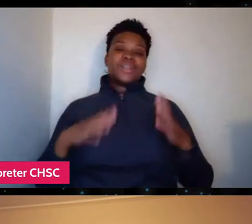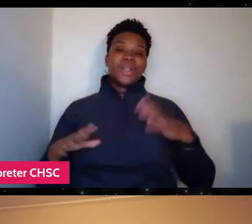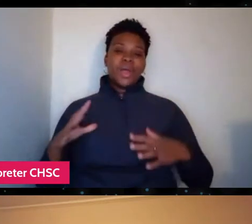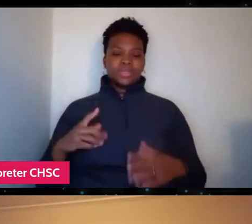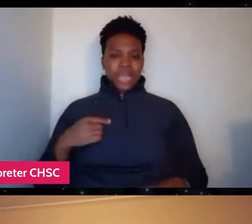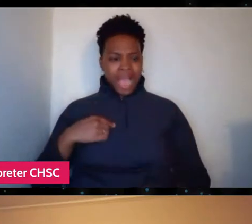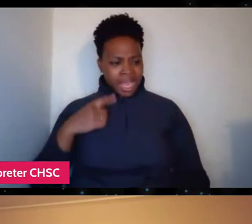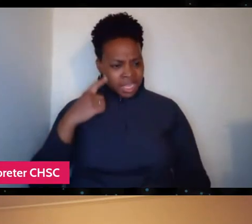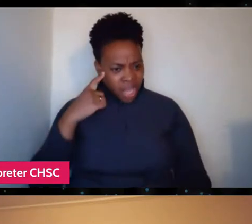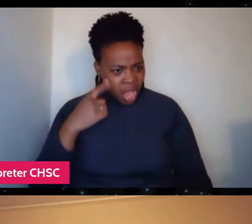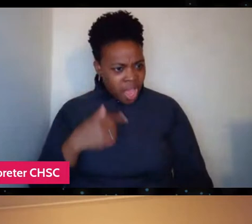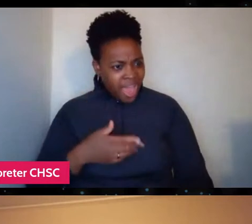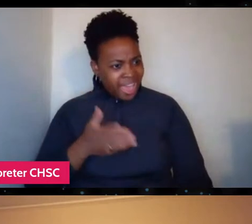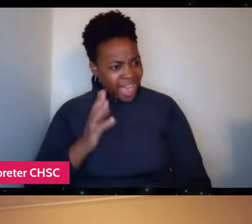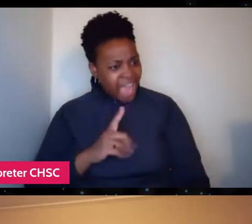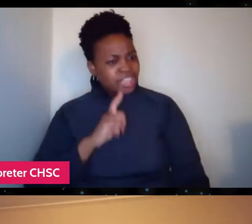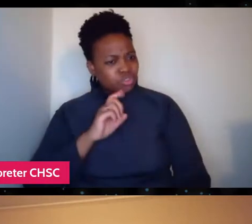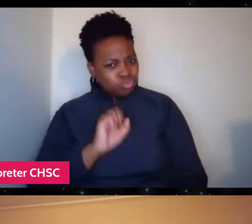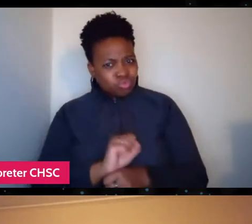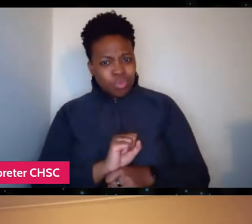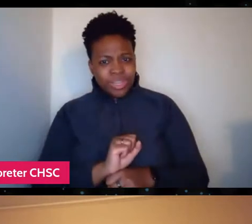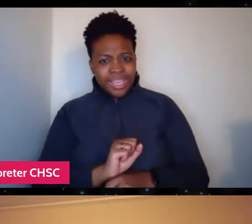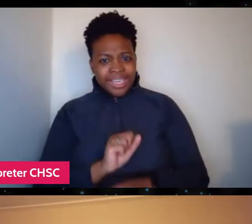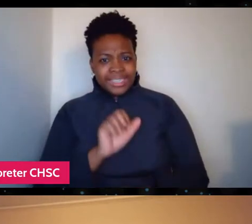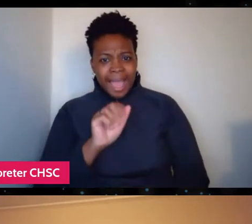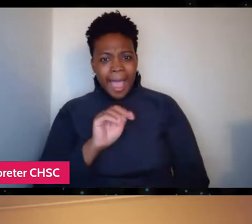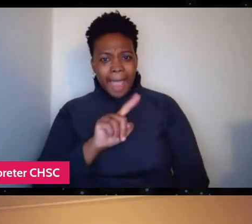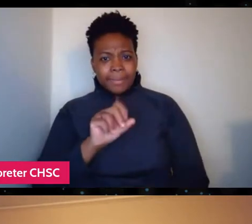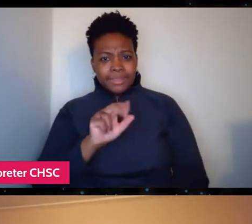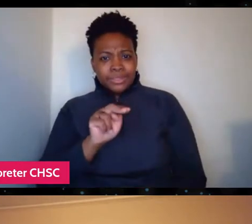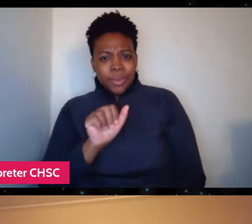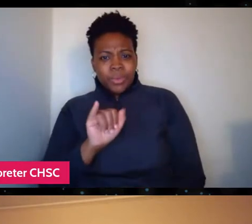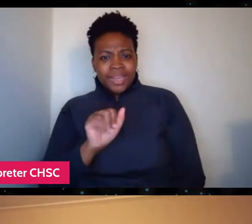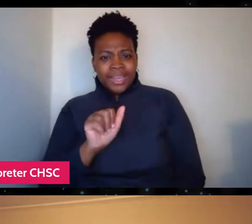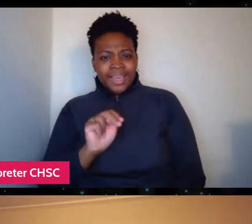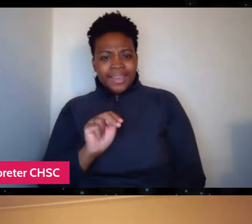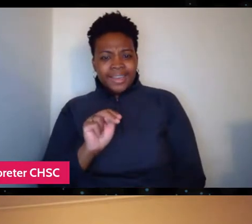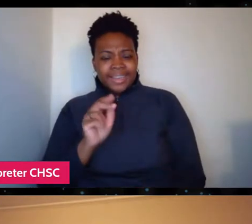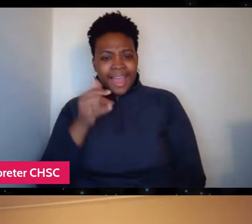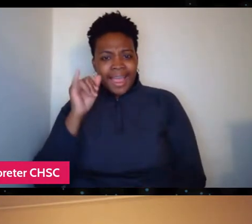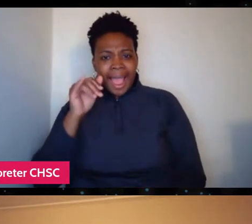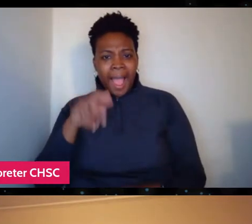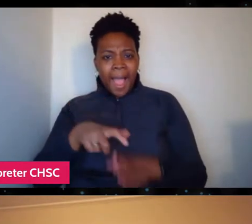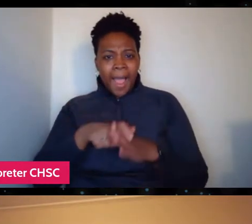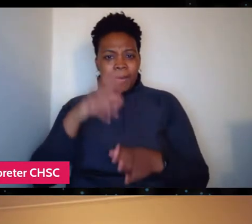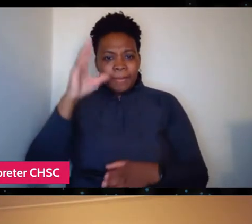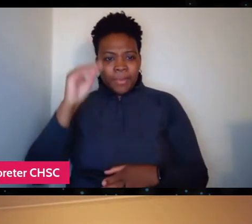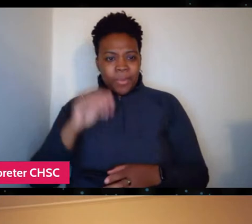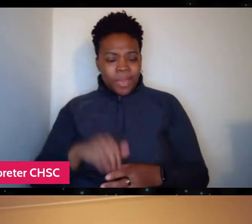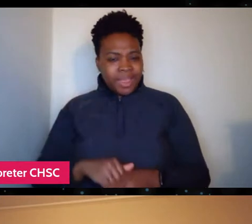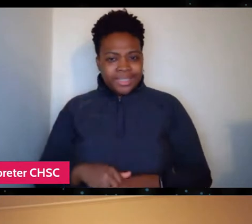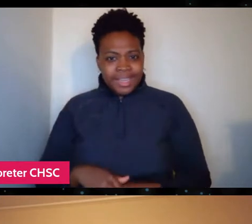he truly is the Amazonian cowboy, even 78, late 78, you know, all these years later.